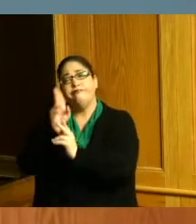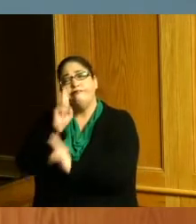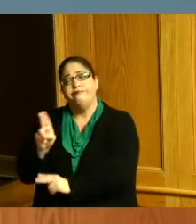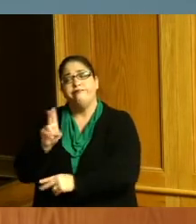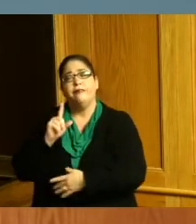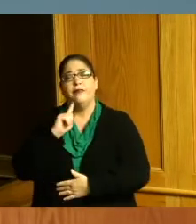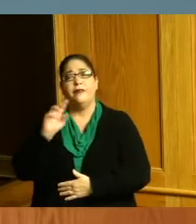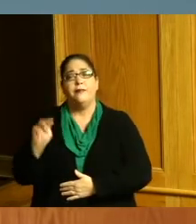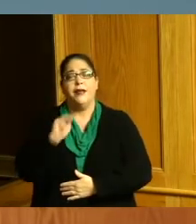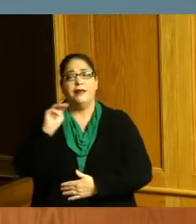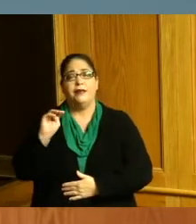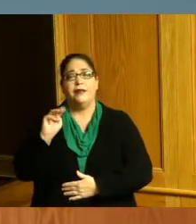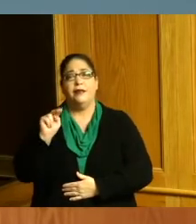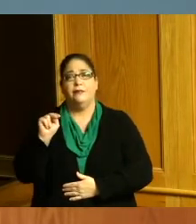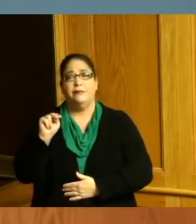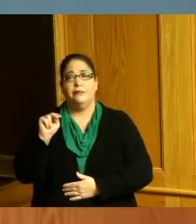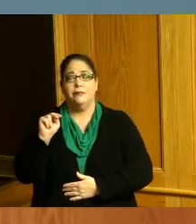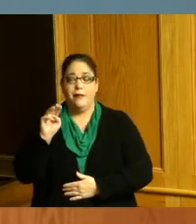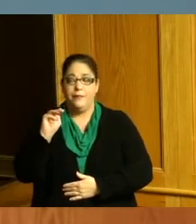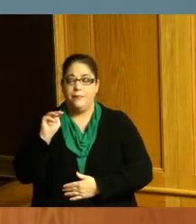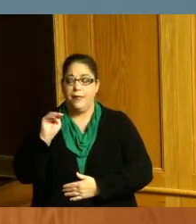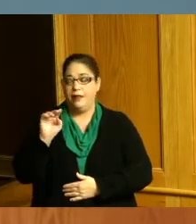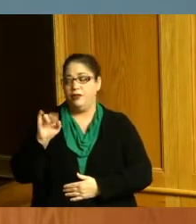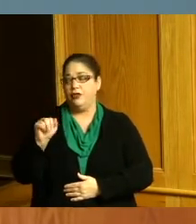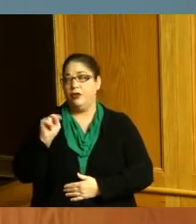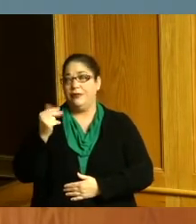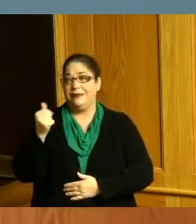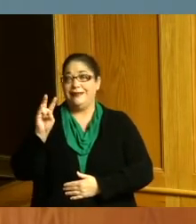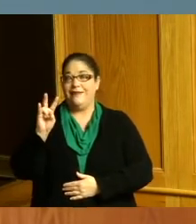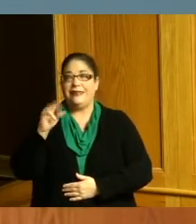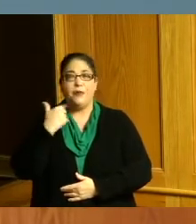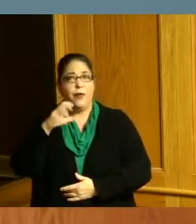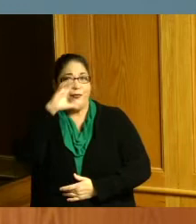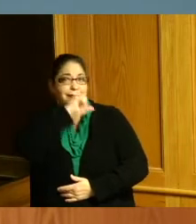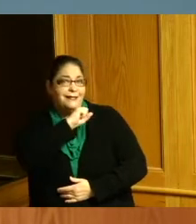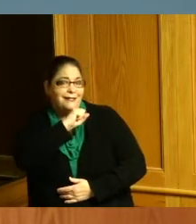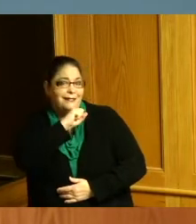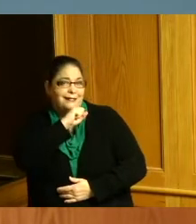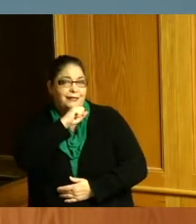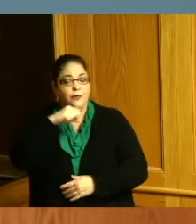appropriate to do it today so we wouldn't miss it this is our last meeting before that time